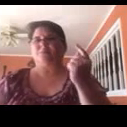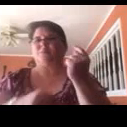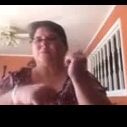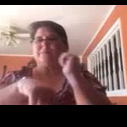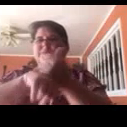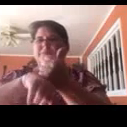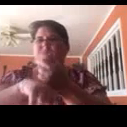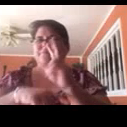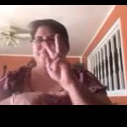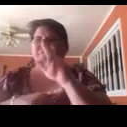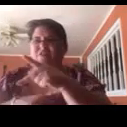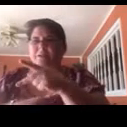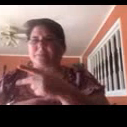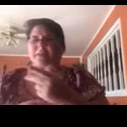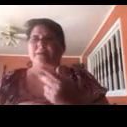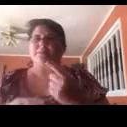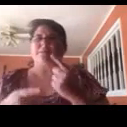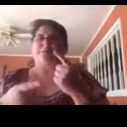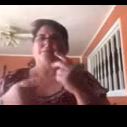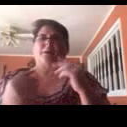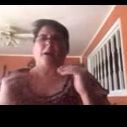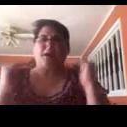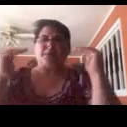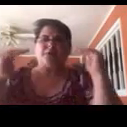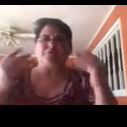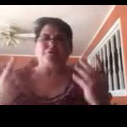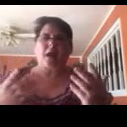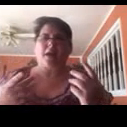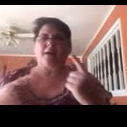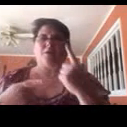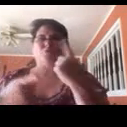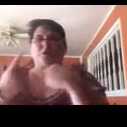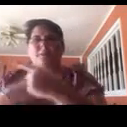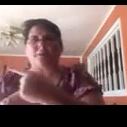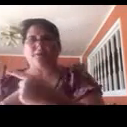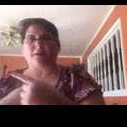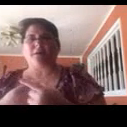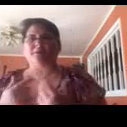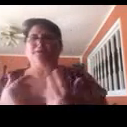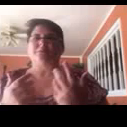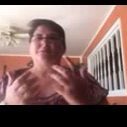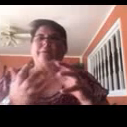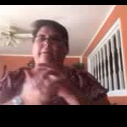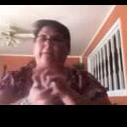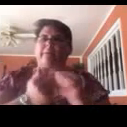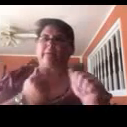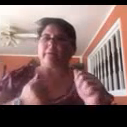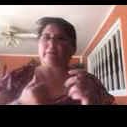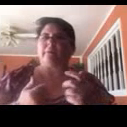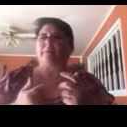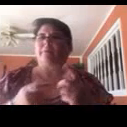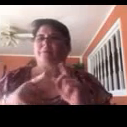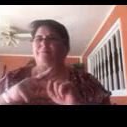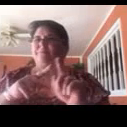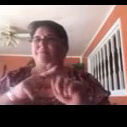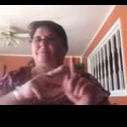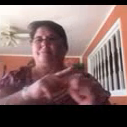We set up new videophones, upgrade and replace devices, as well as repair a variety of related